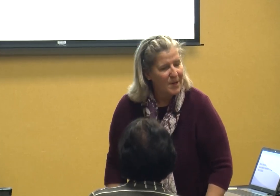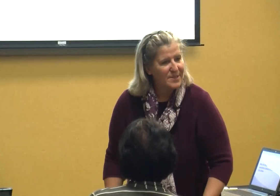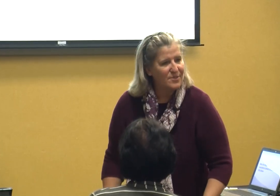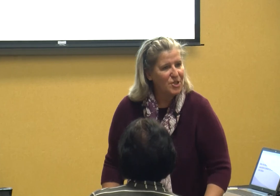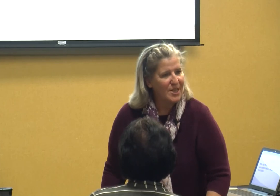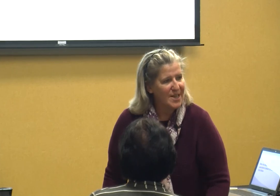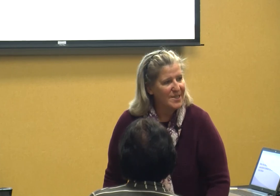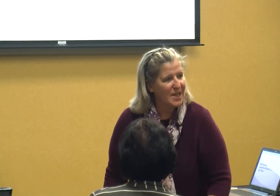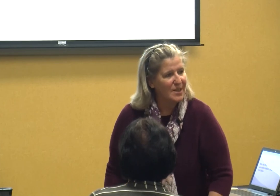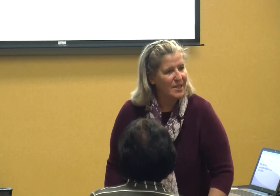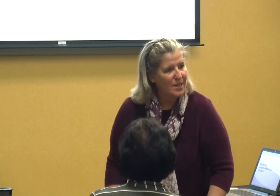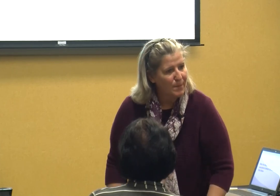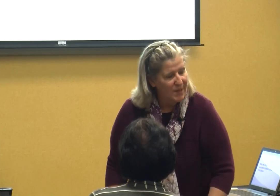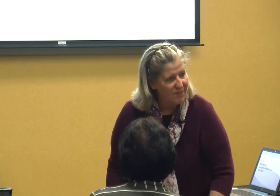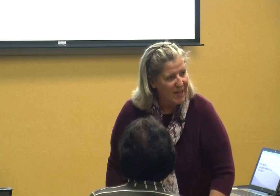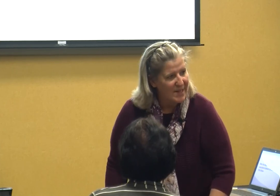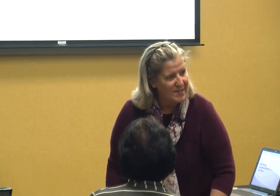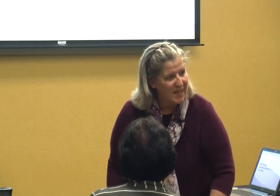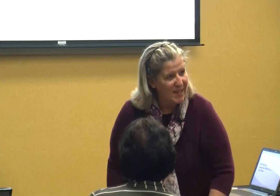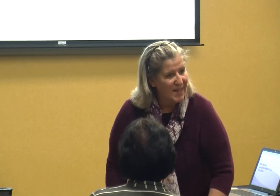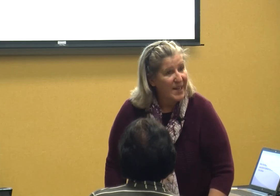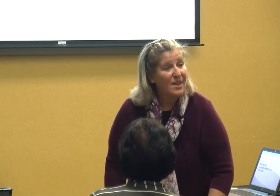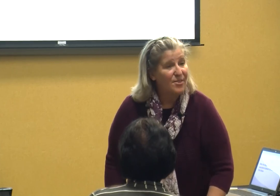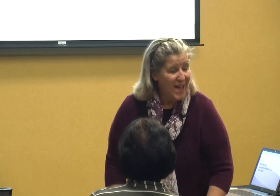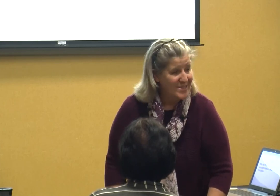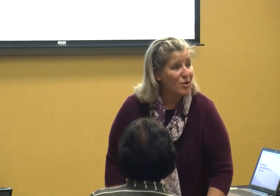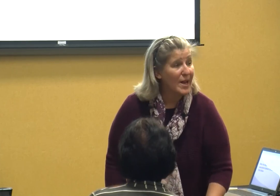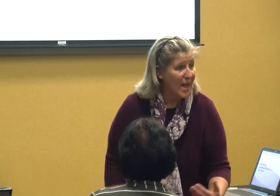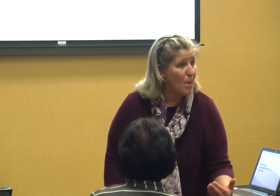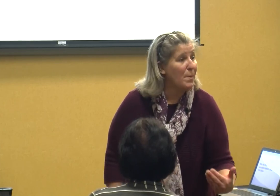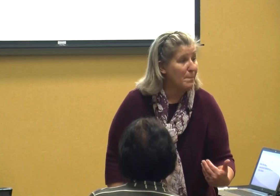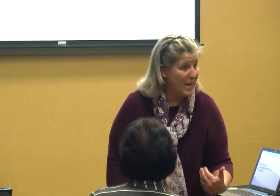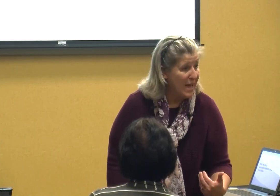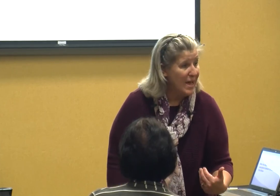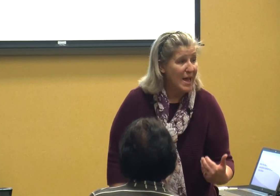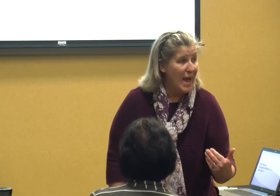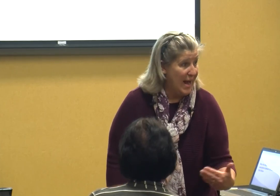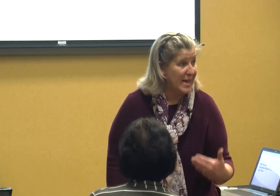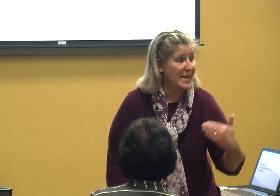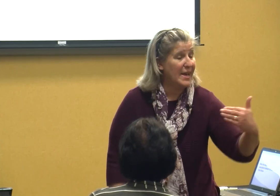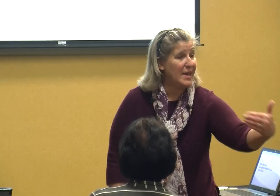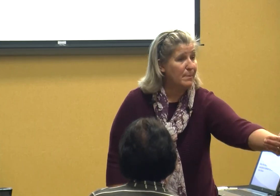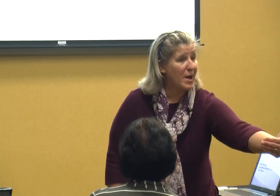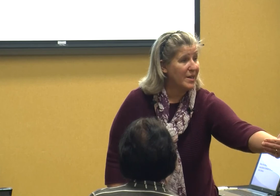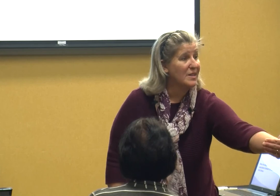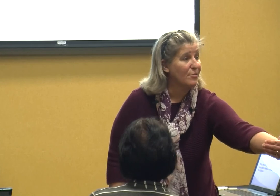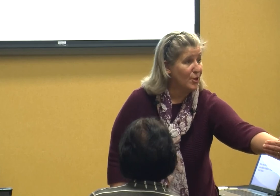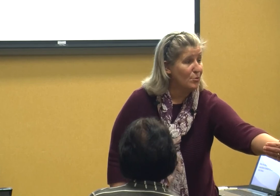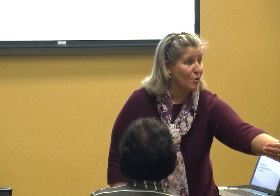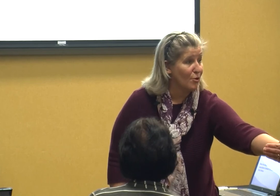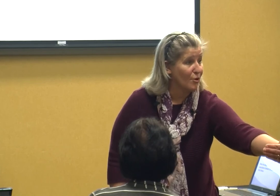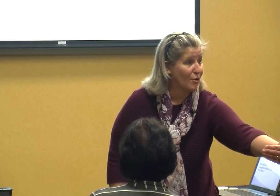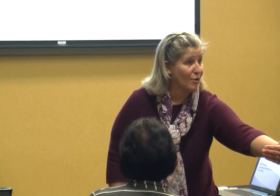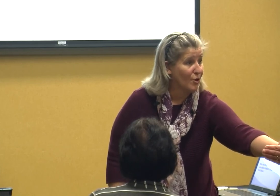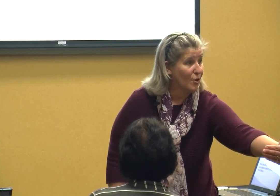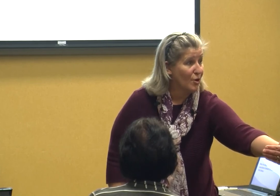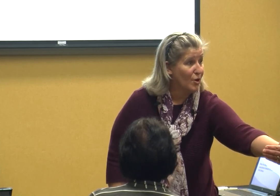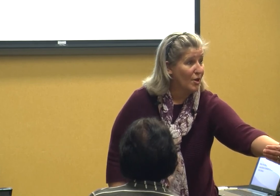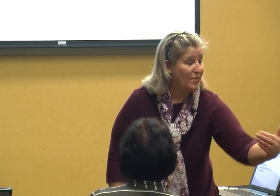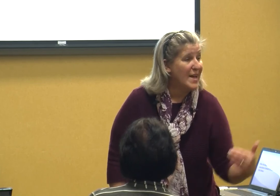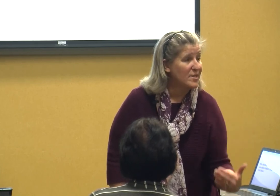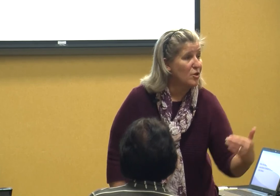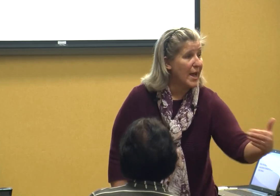if she does a little bit of this that's going to help me and anybody in the future that's going to